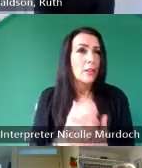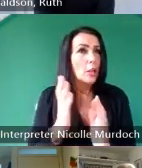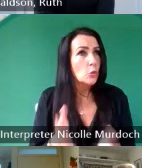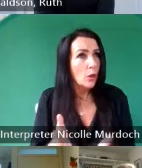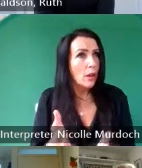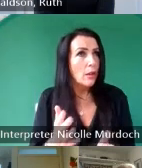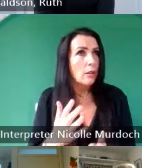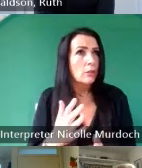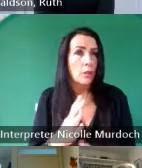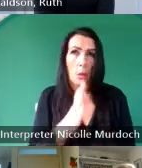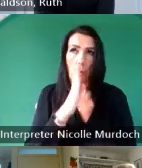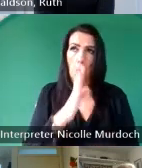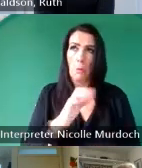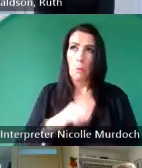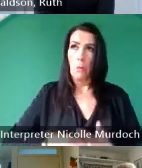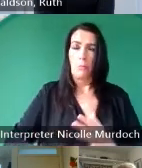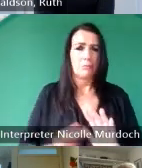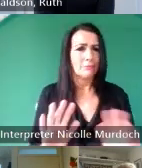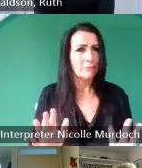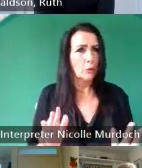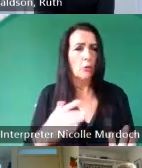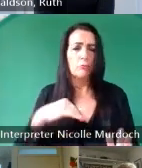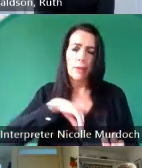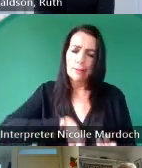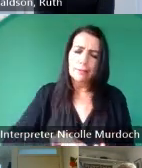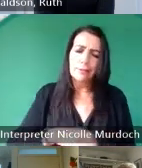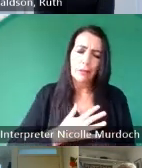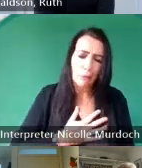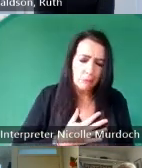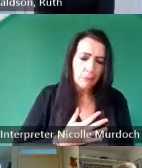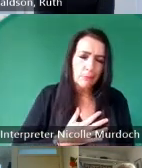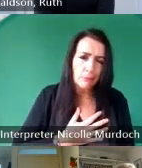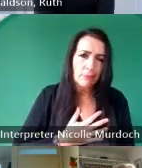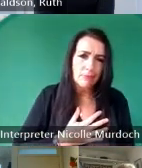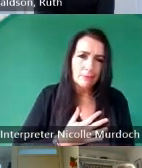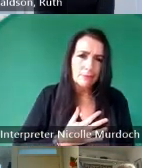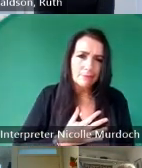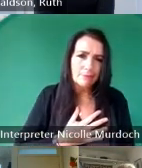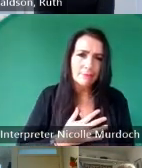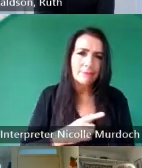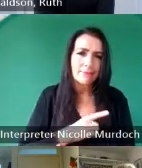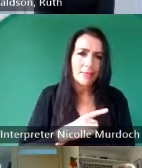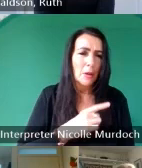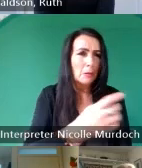or or tears silently of course this is in the context of an oral history interview but it is